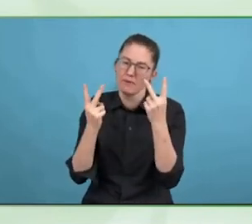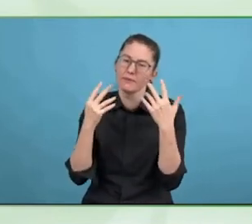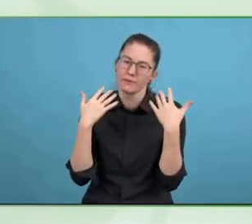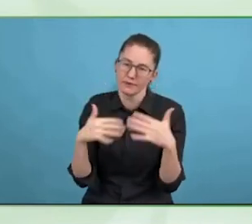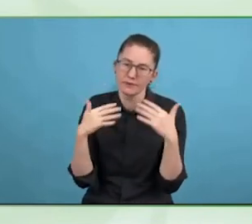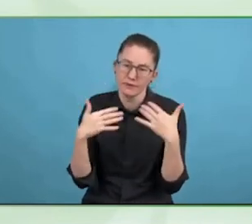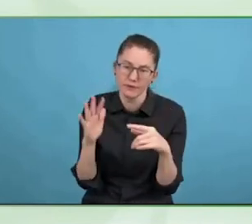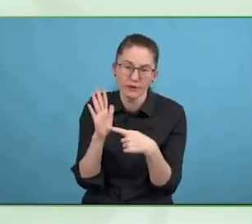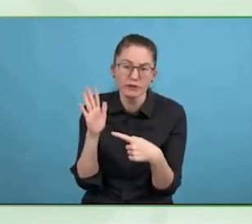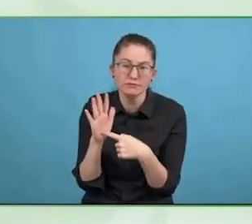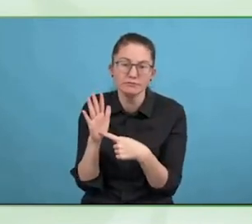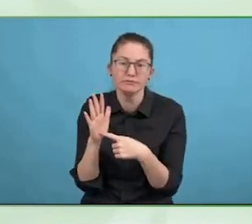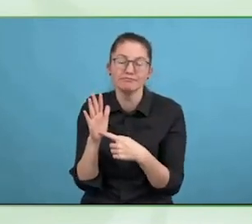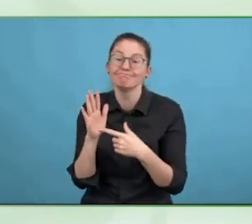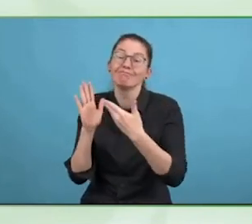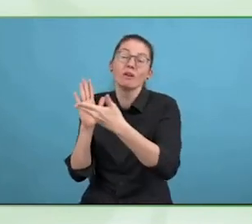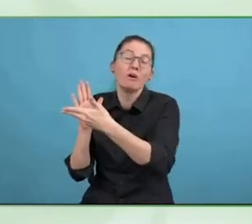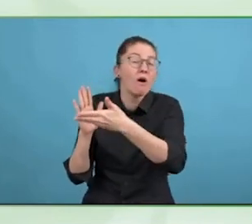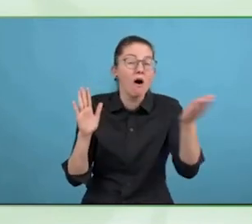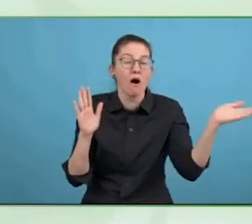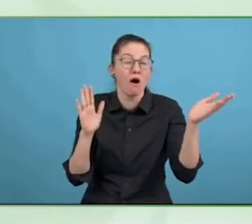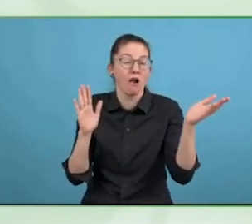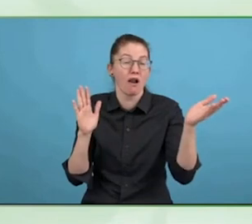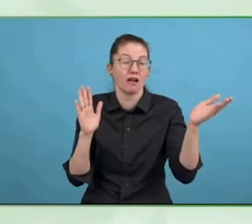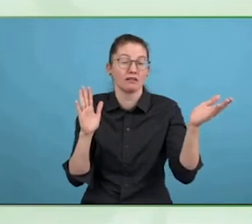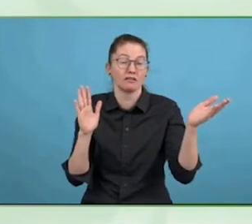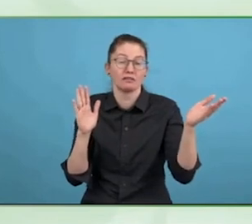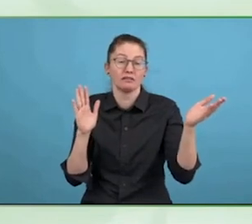acceptable practices. Sometimes that is necessary.